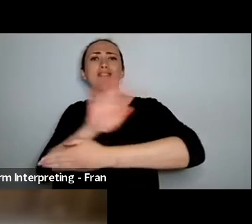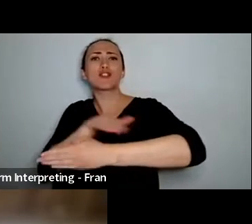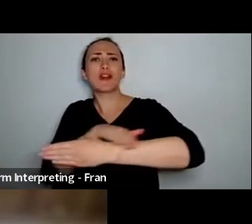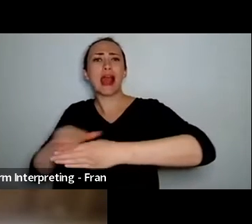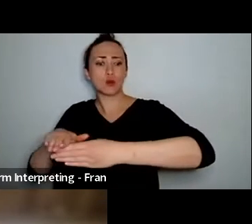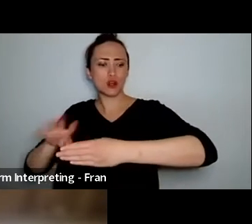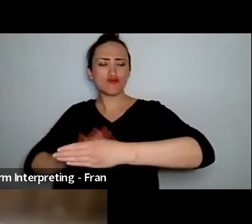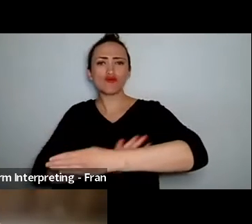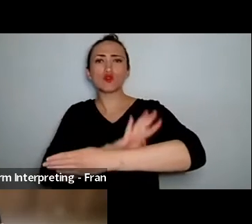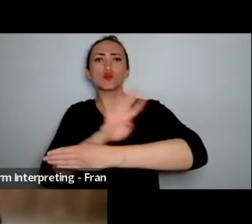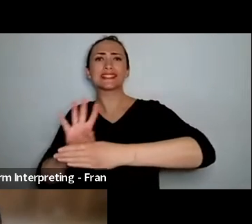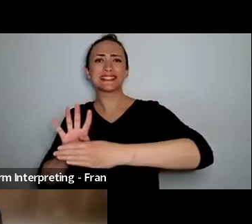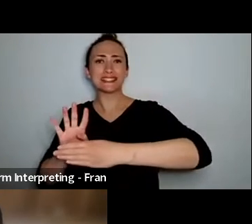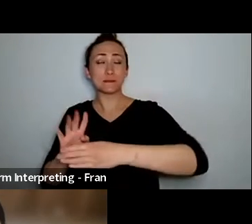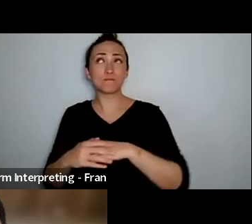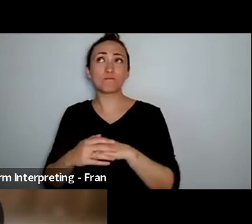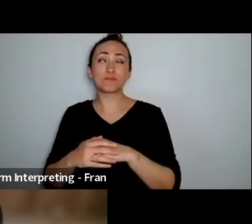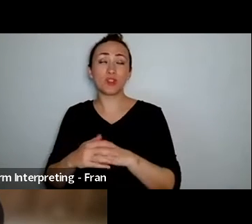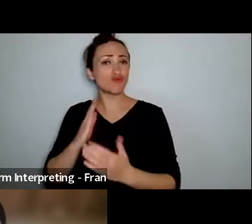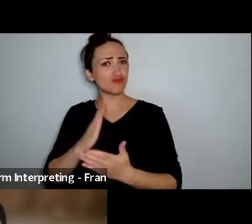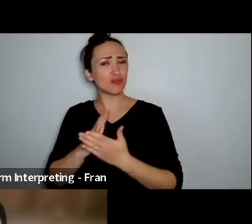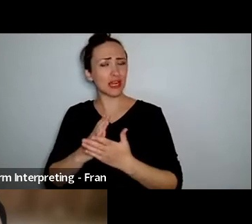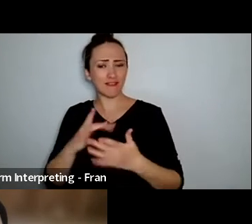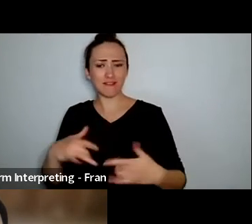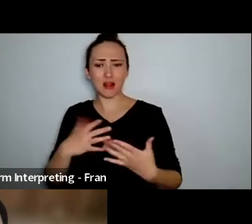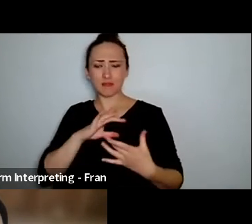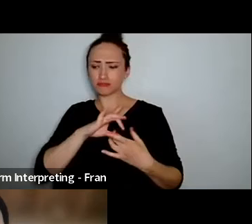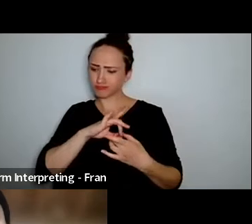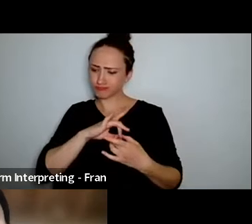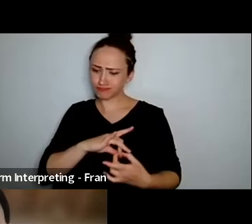very close to my heart where I was re-questioning where where do I want to lay down my roots where